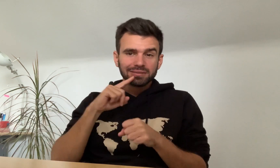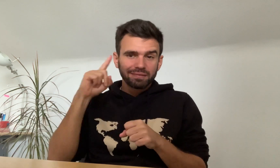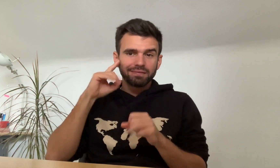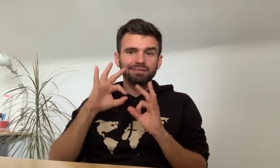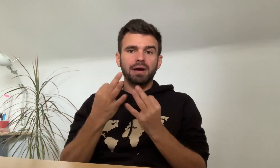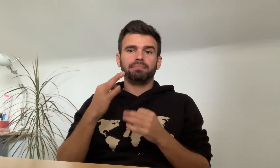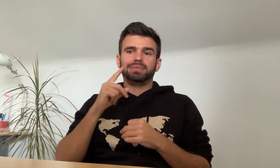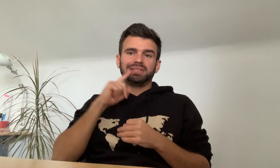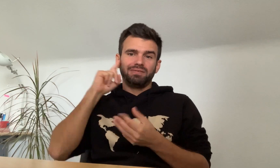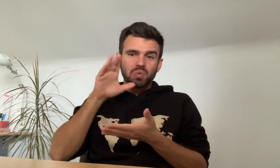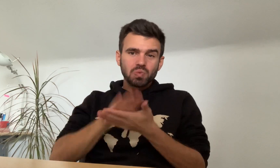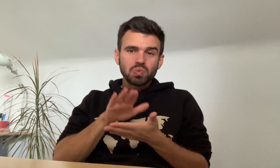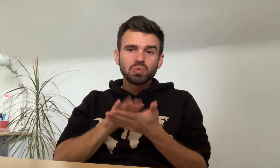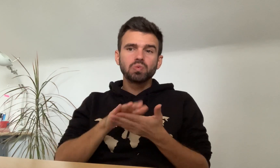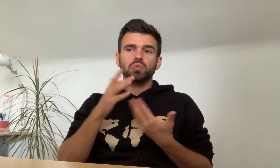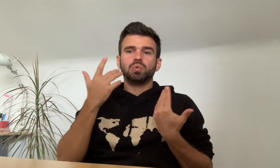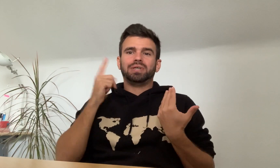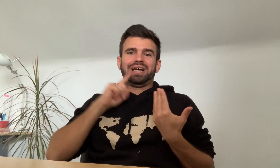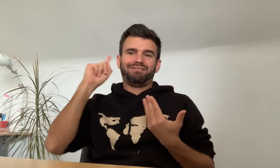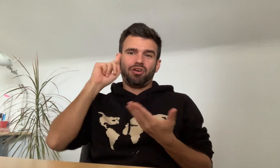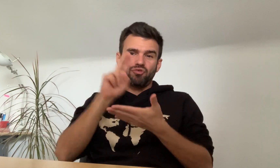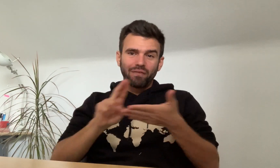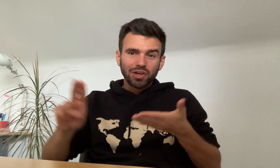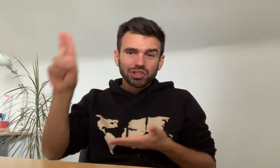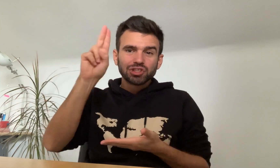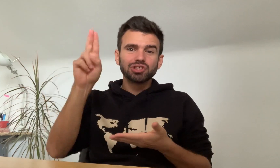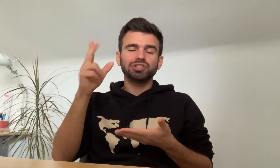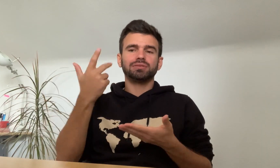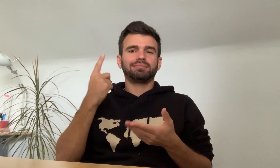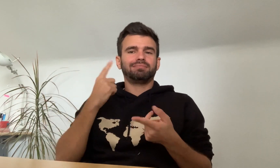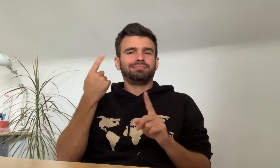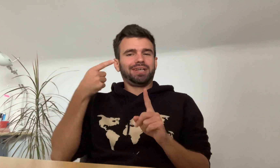in a Deaf family, Deaf school, and Deaf university.